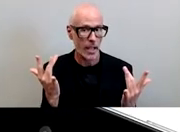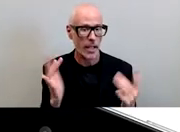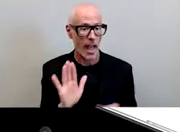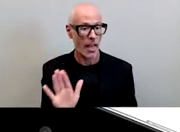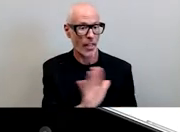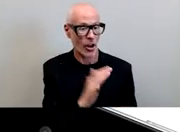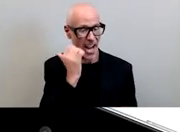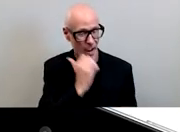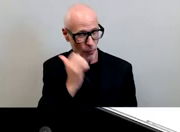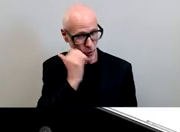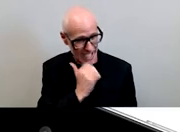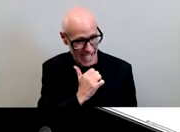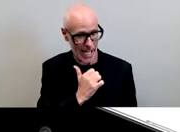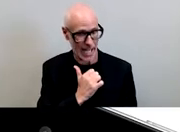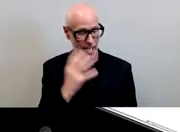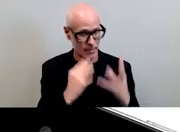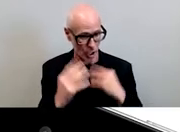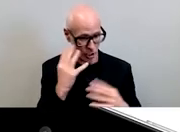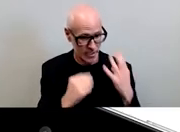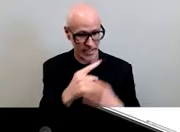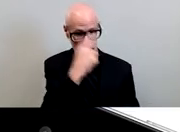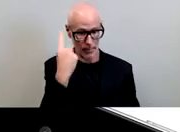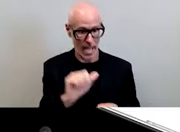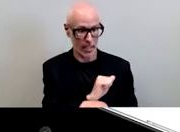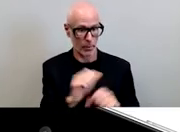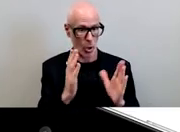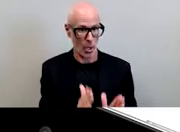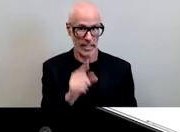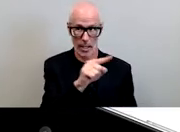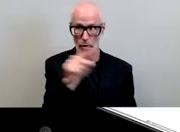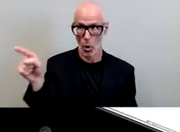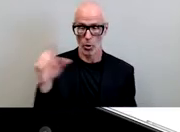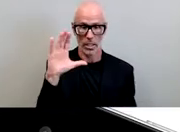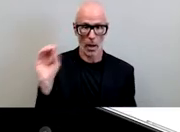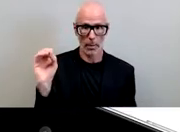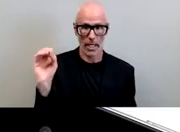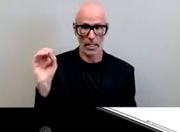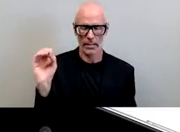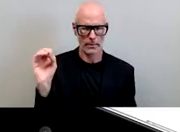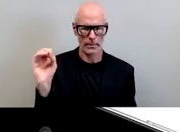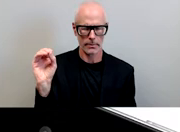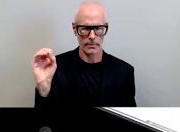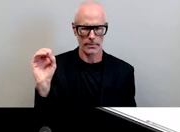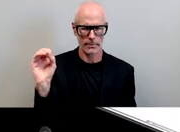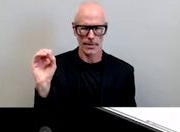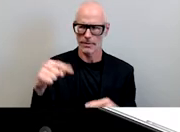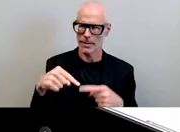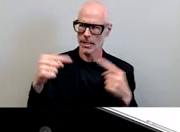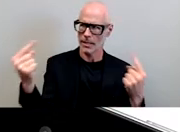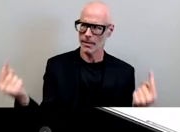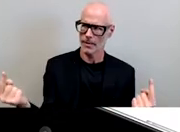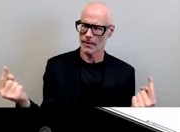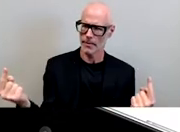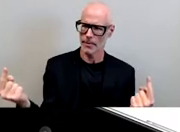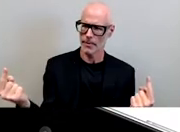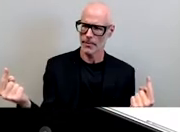experiences as black employees in those companies were the antithesis of what the george floyd email